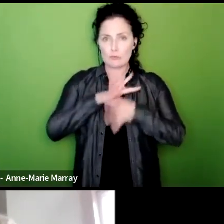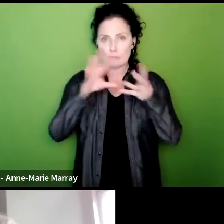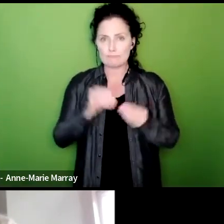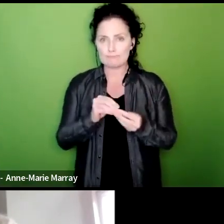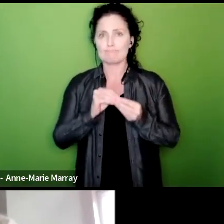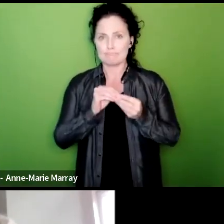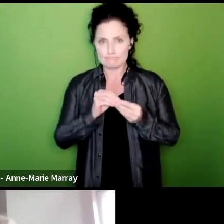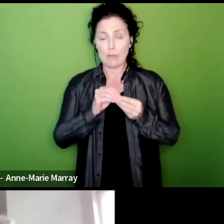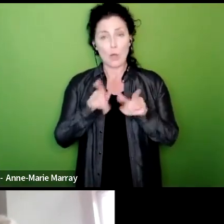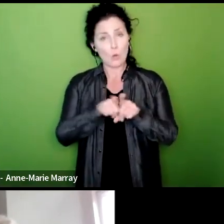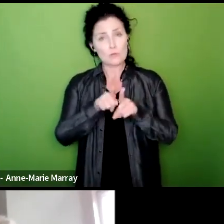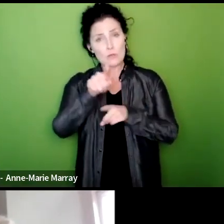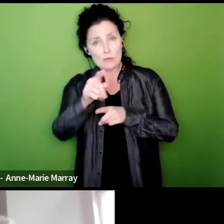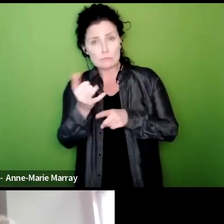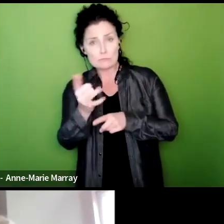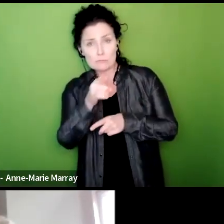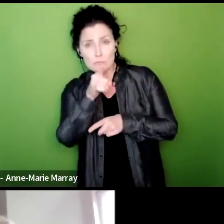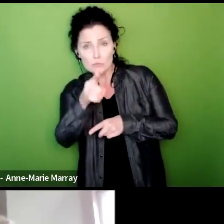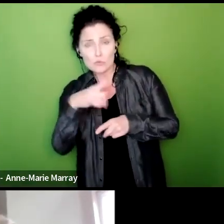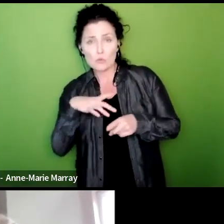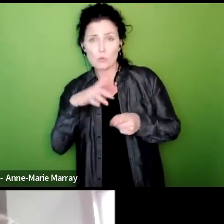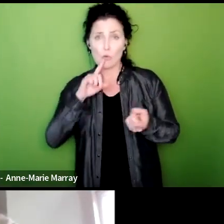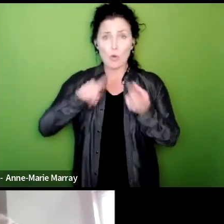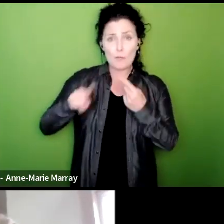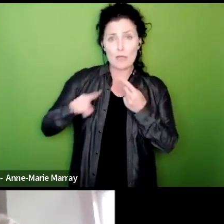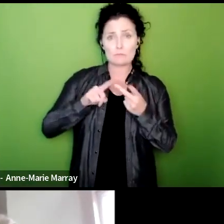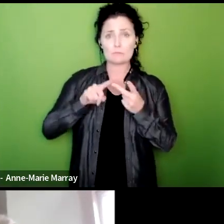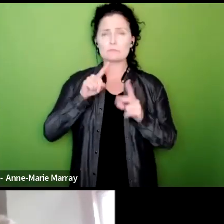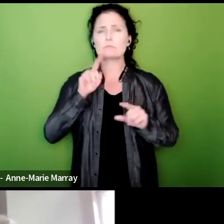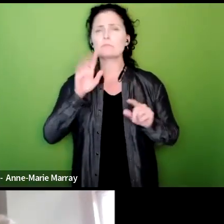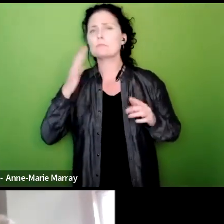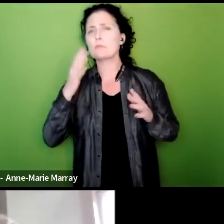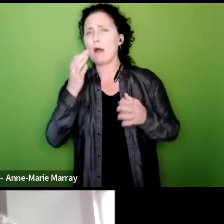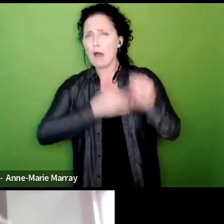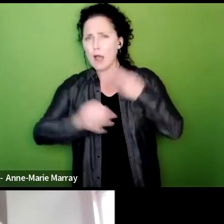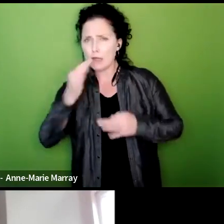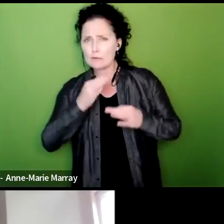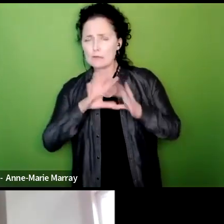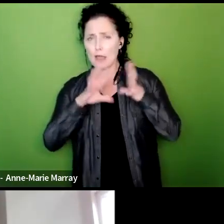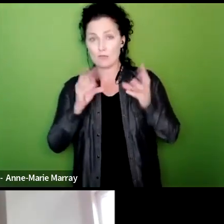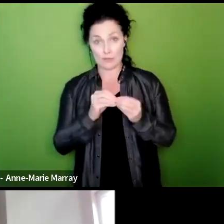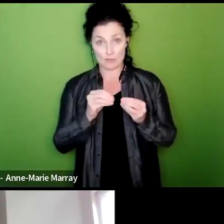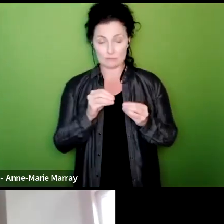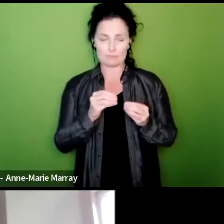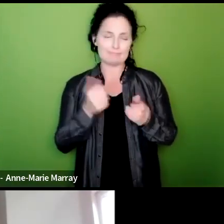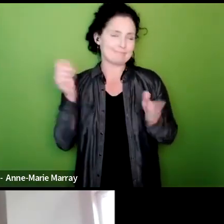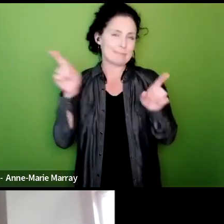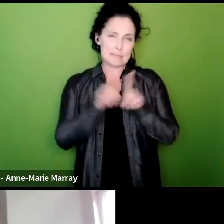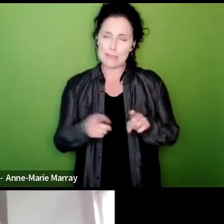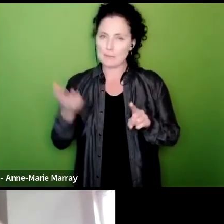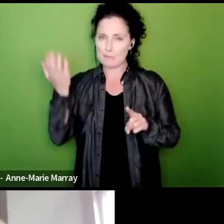observation questions etc so usual thing if you have a question or comment that you want to to